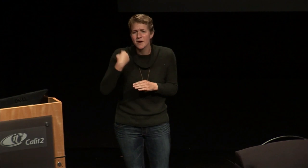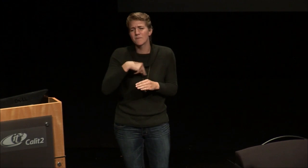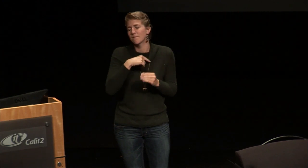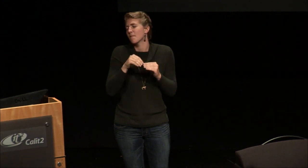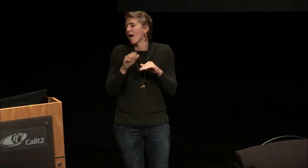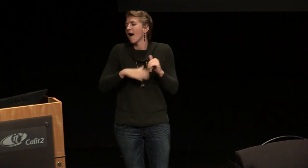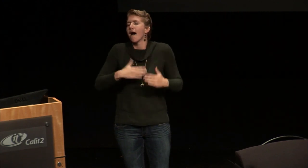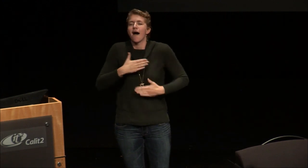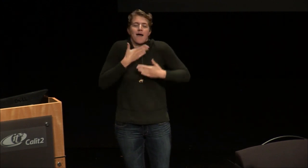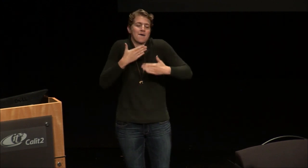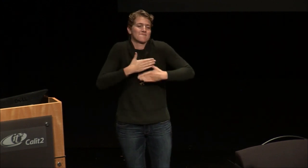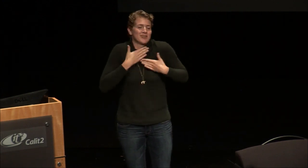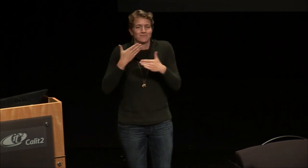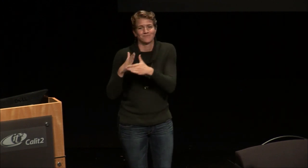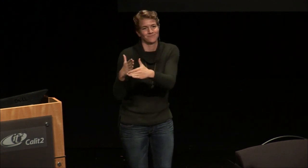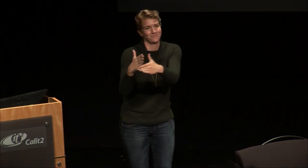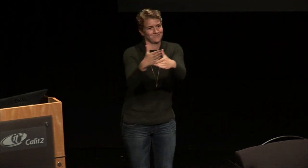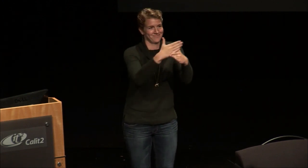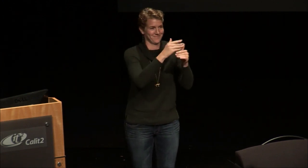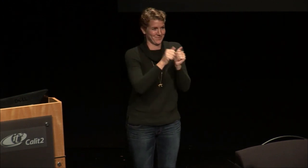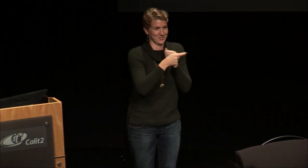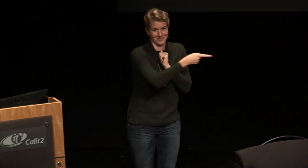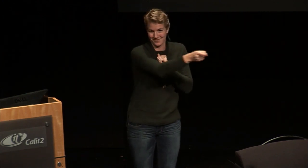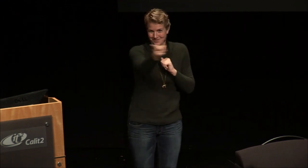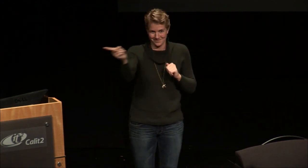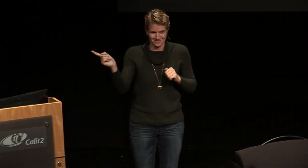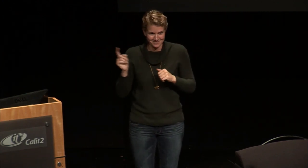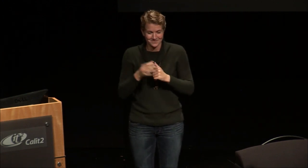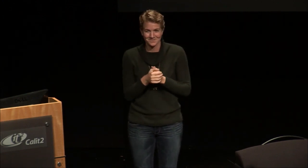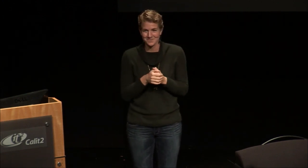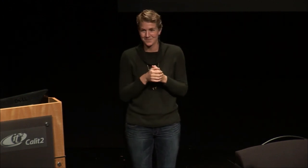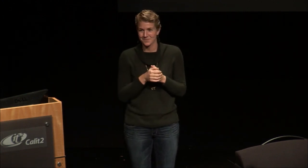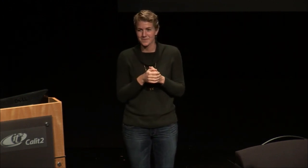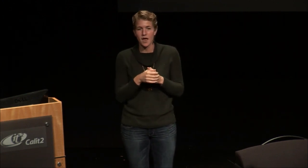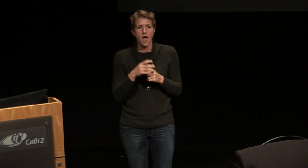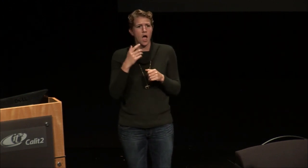language and culture and we're more than happy to share that with everybody the